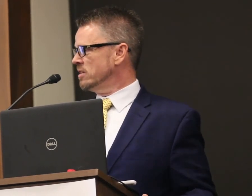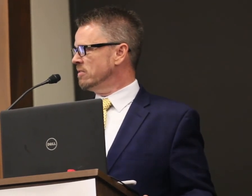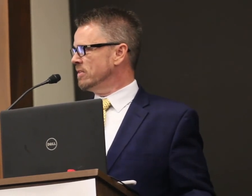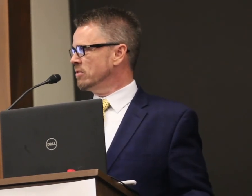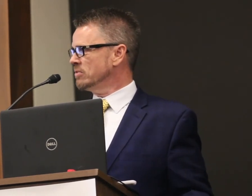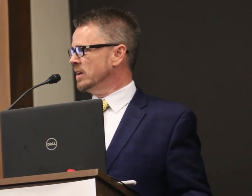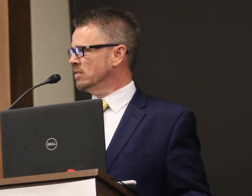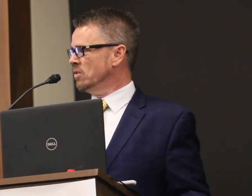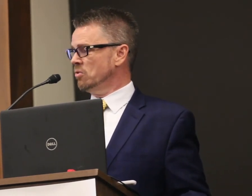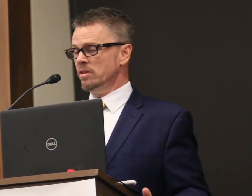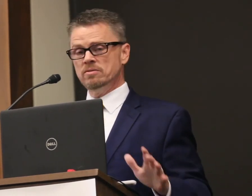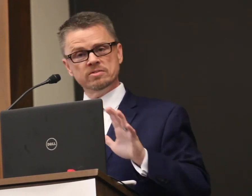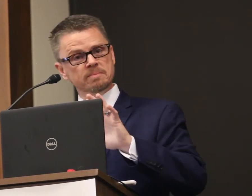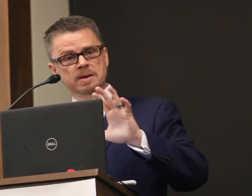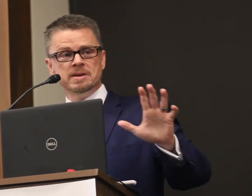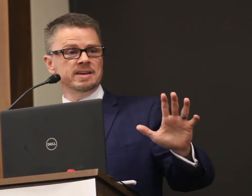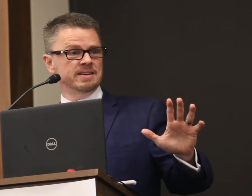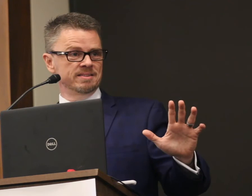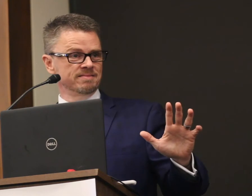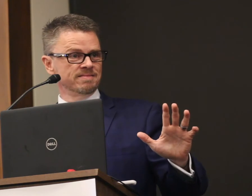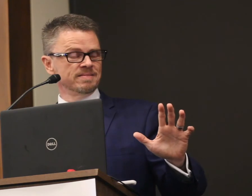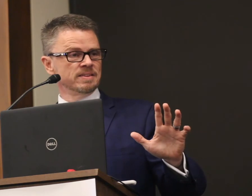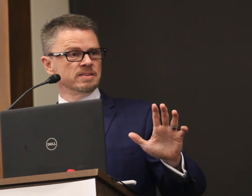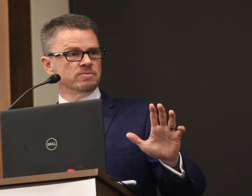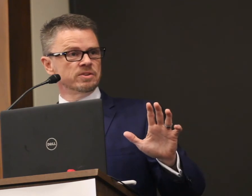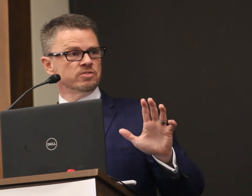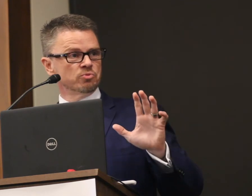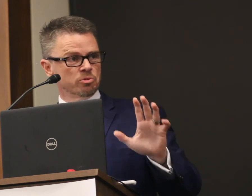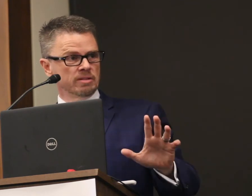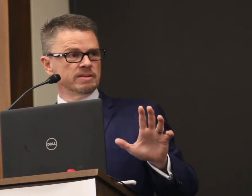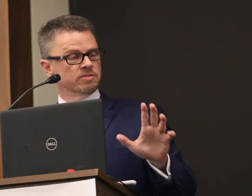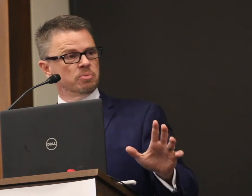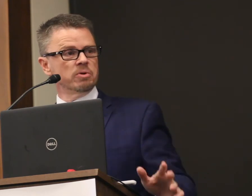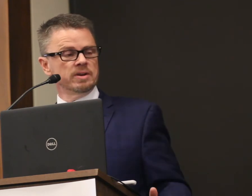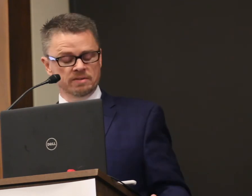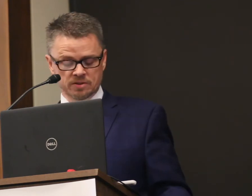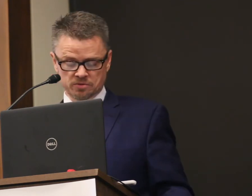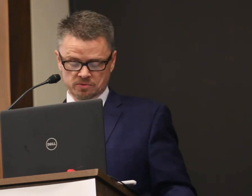at the federal, state and local levels that may be needed for us to really support individuals